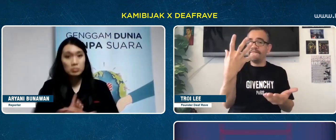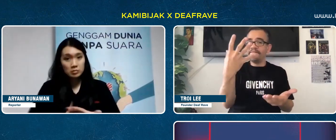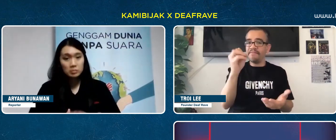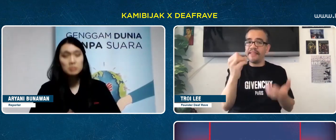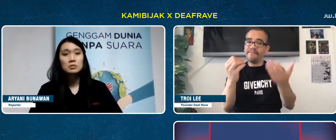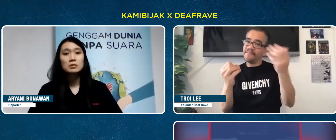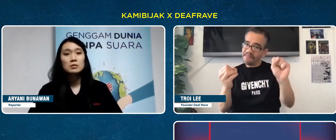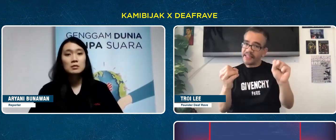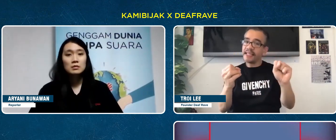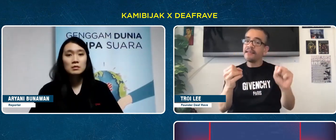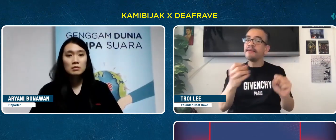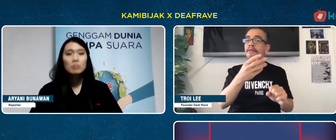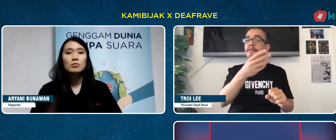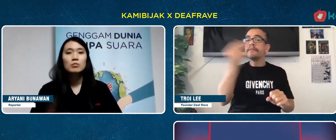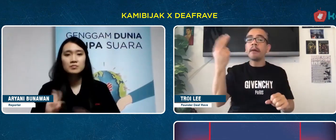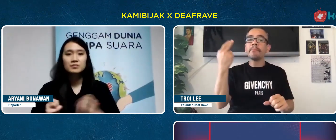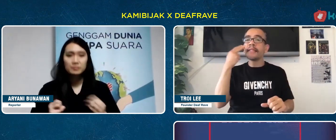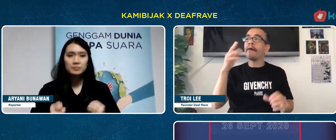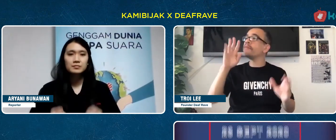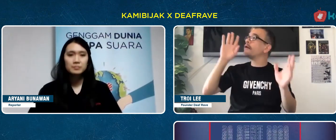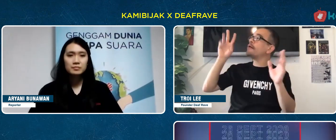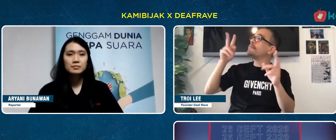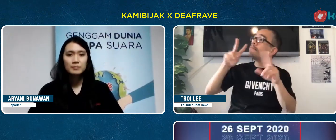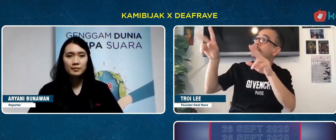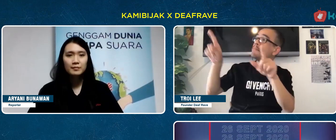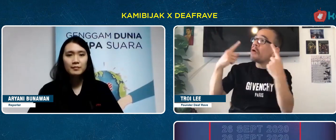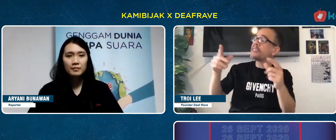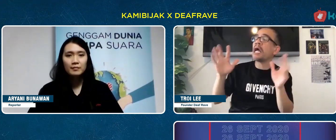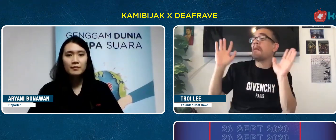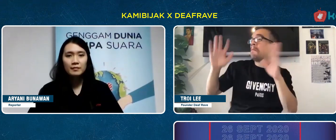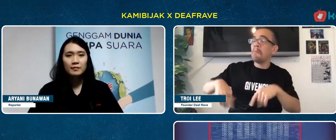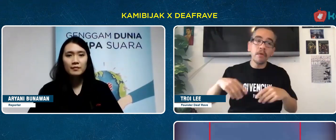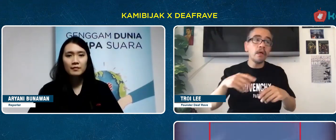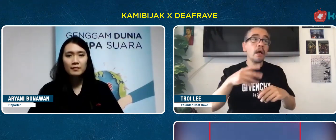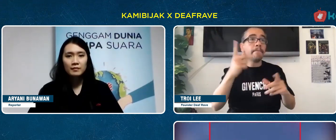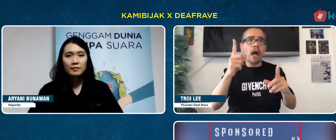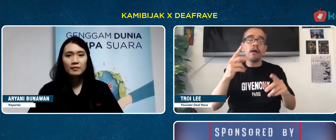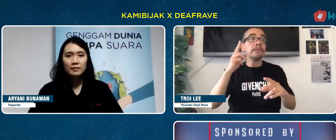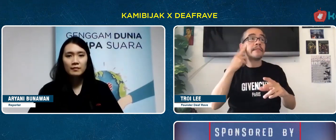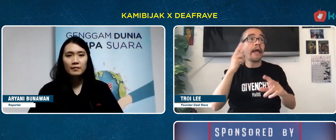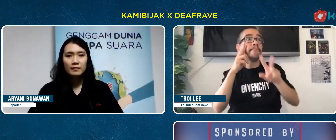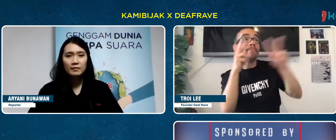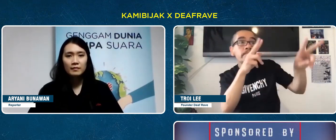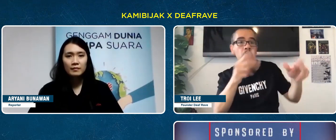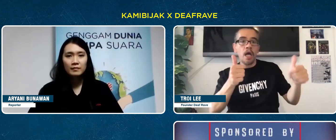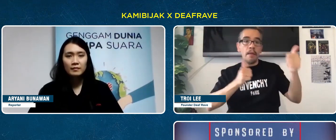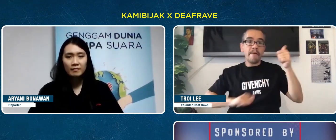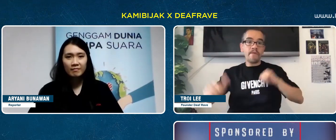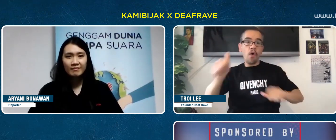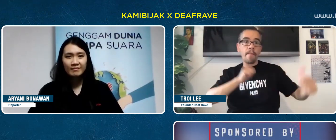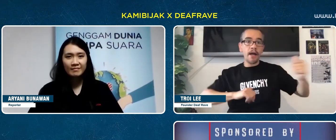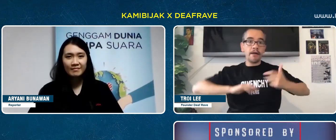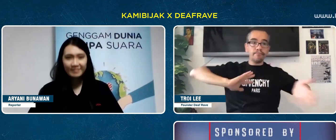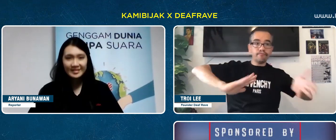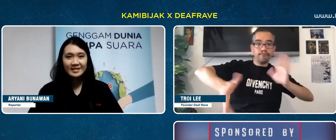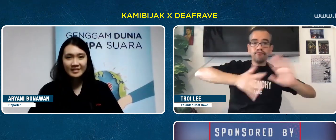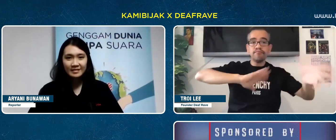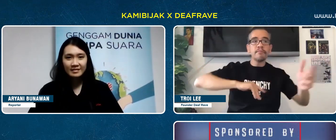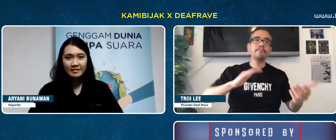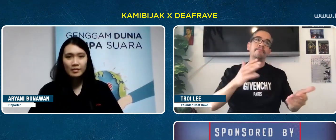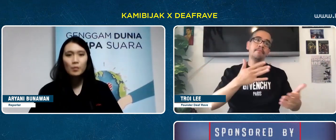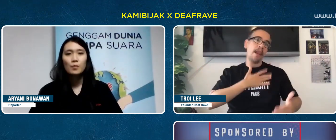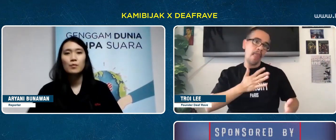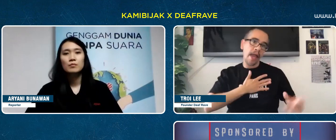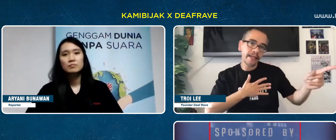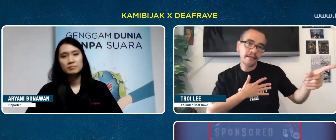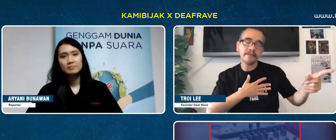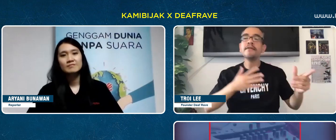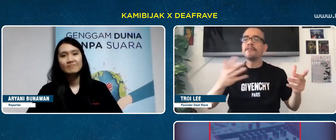There are deaf friends who just enjoy music, there are who likes to watch dance shows.